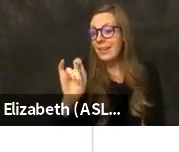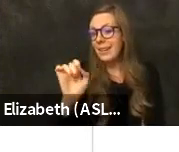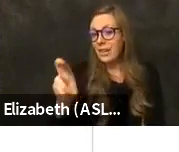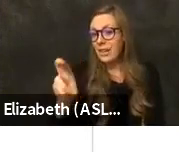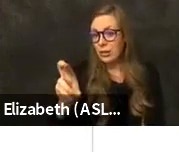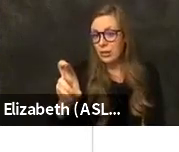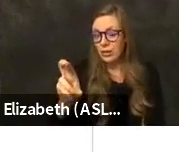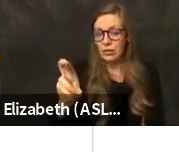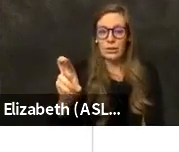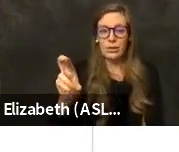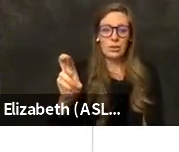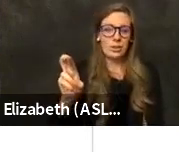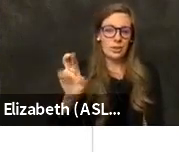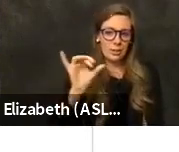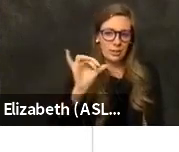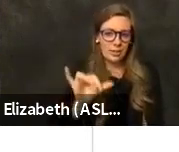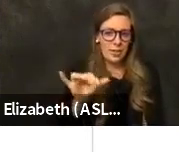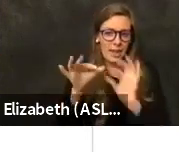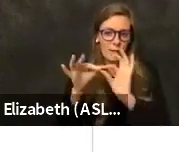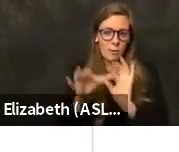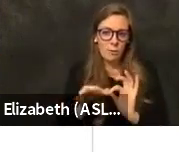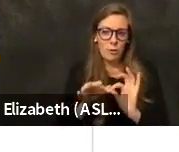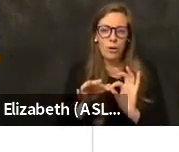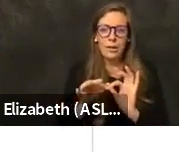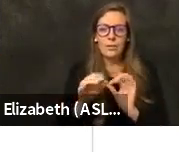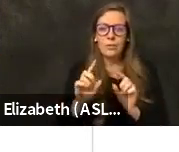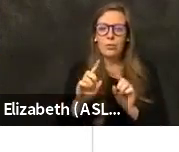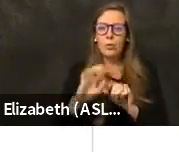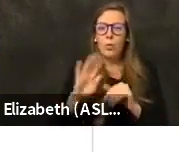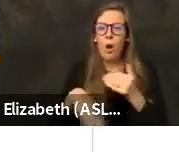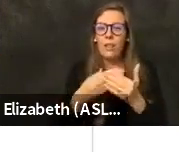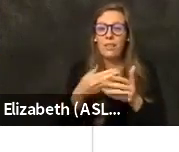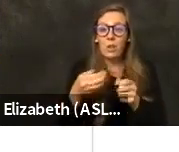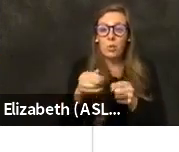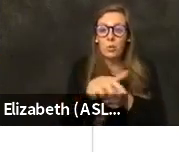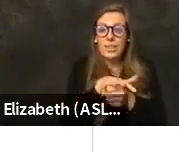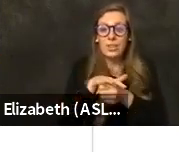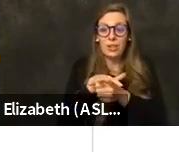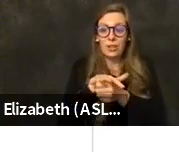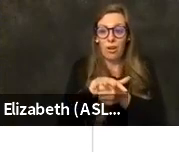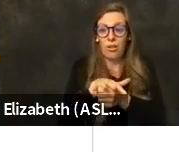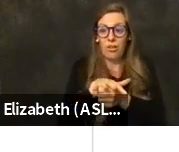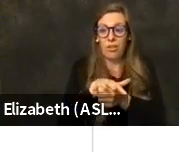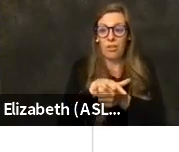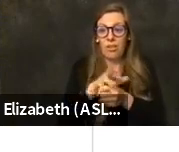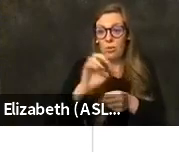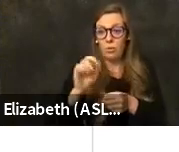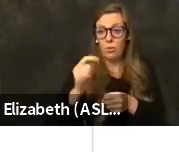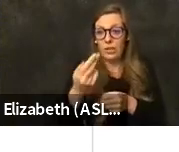that is referring to all their regional locations. So it's these are all referring to